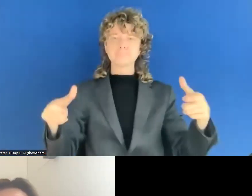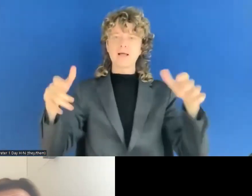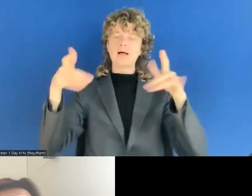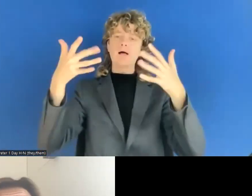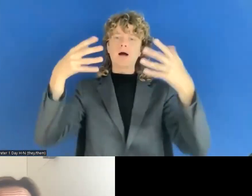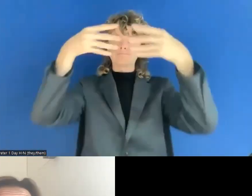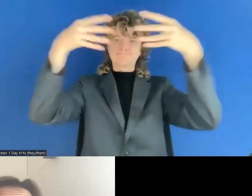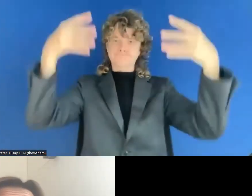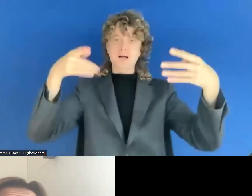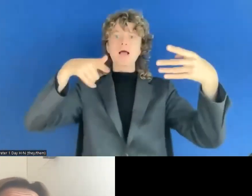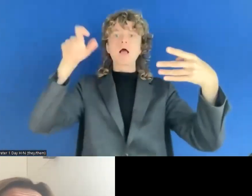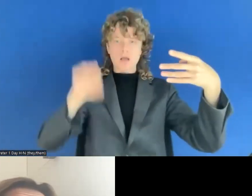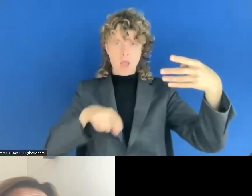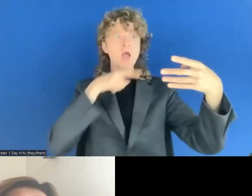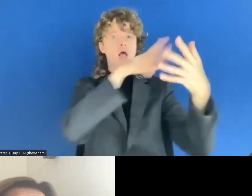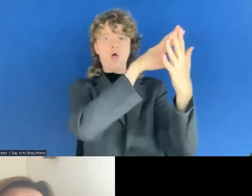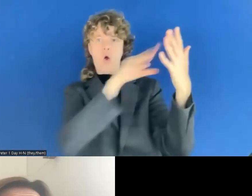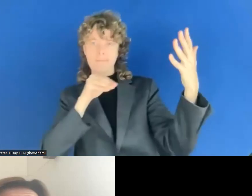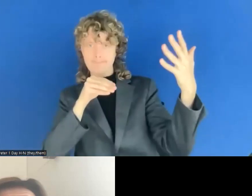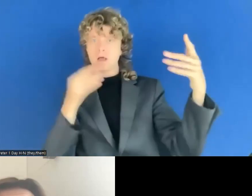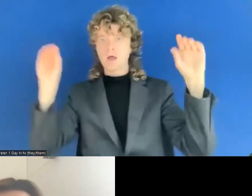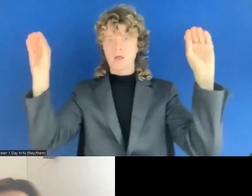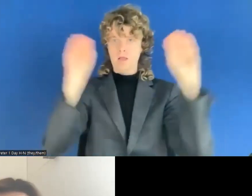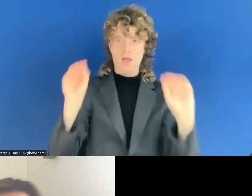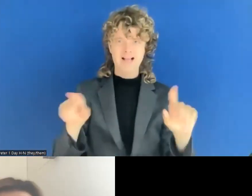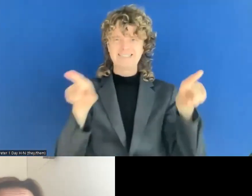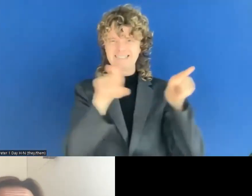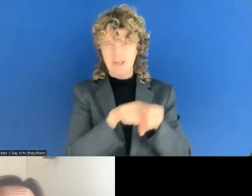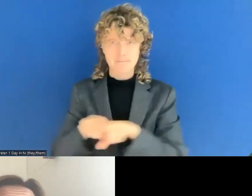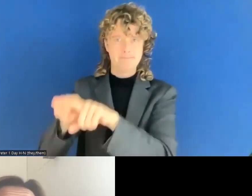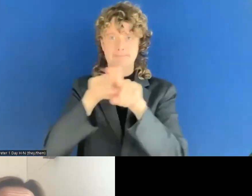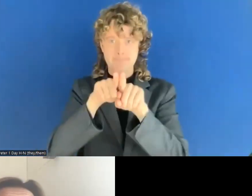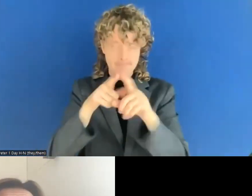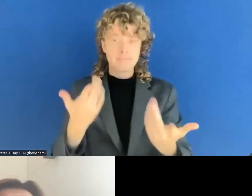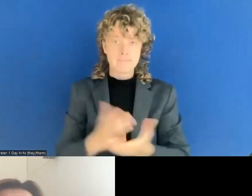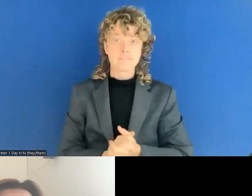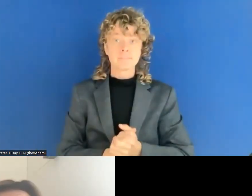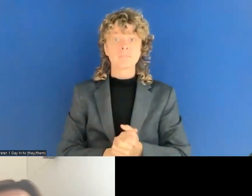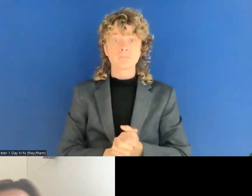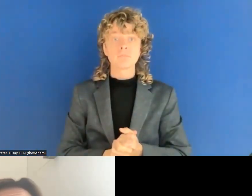and tools and and organizations that try to provide , or that provides automatic tools